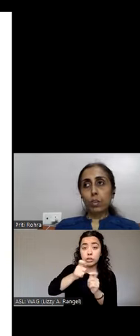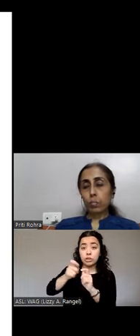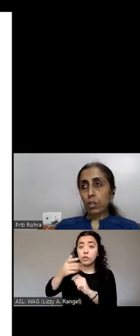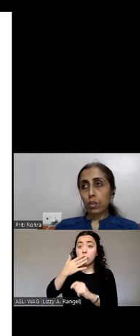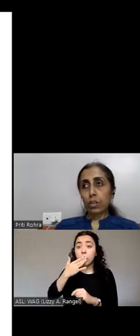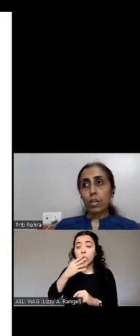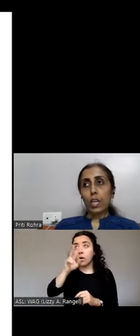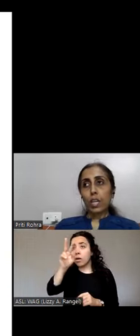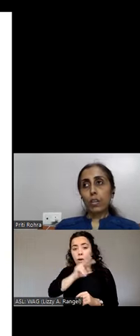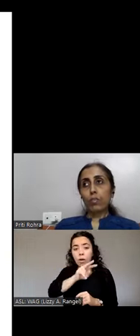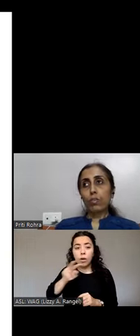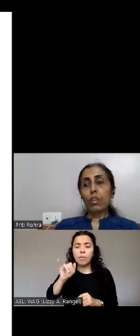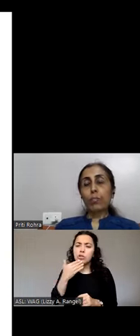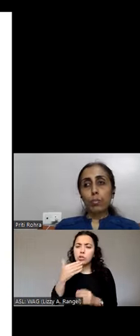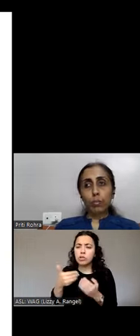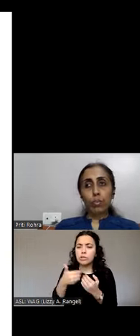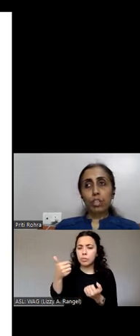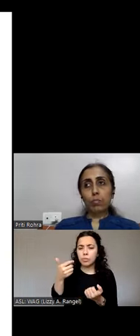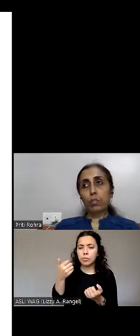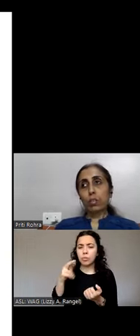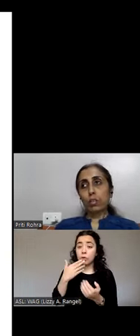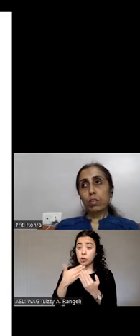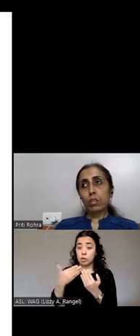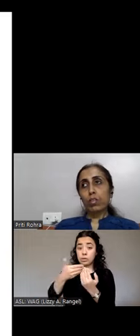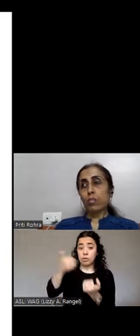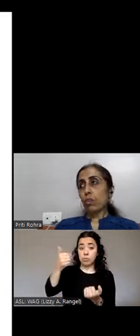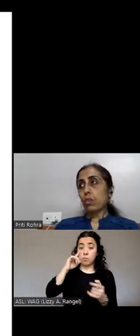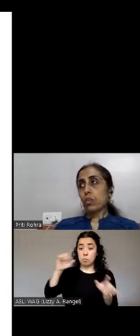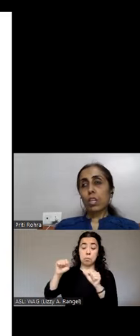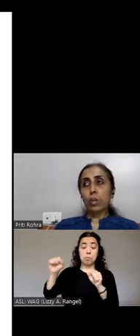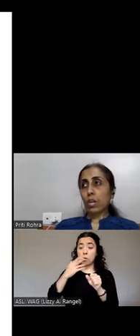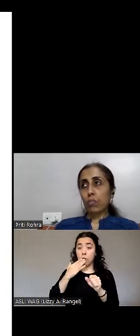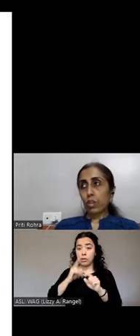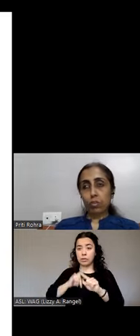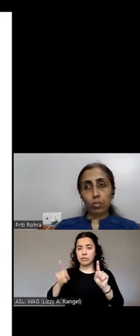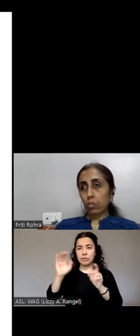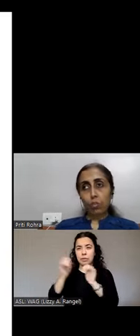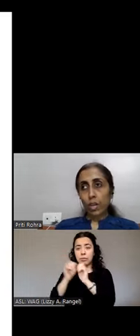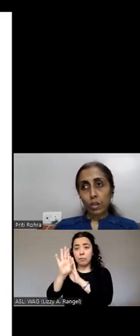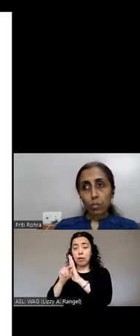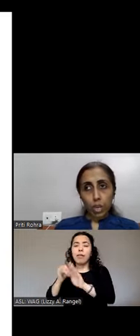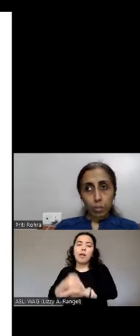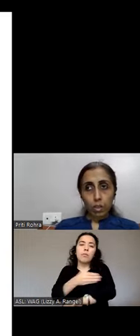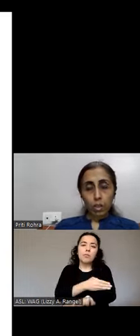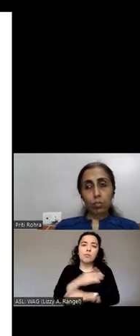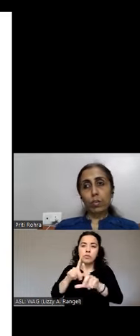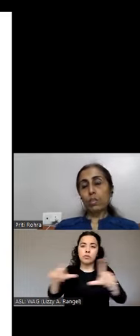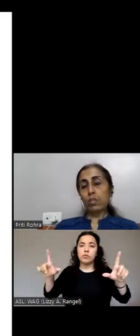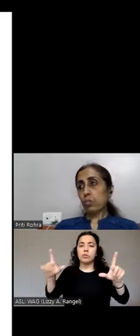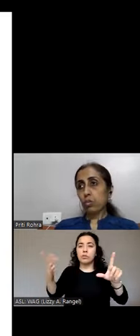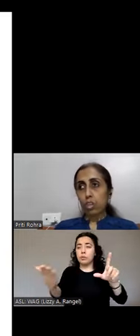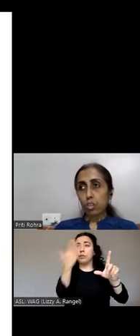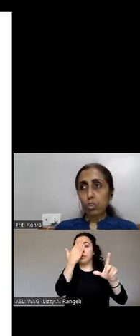separator and that will improve the experience for screen magnifiers. No requirement as far as WCAG